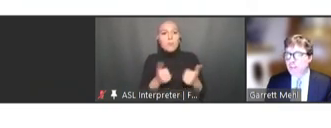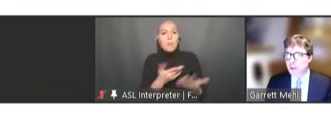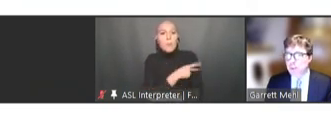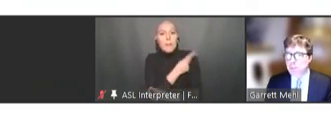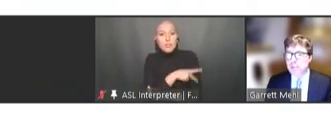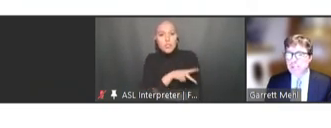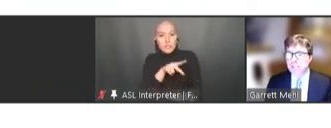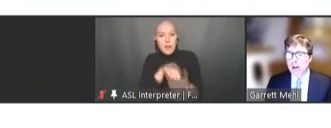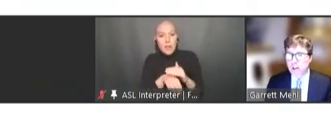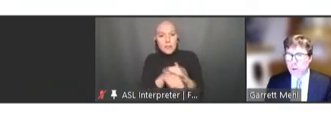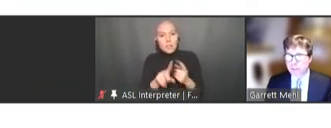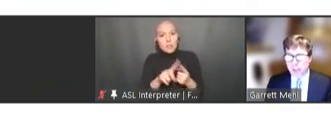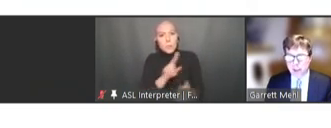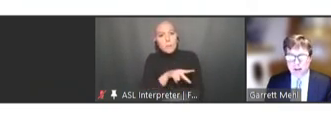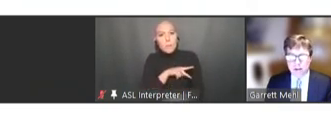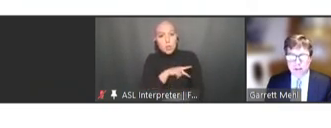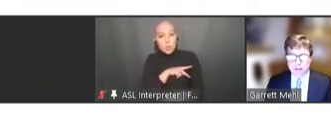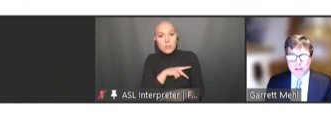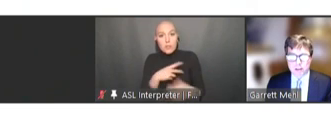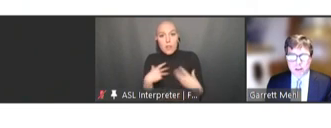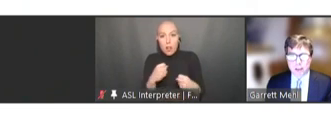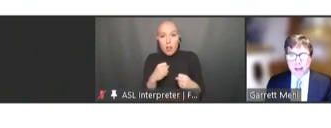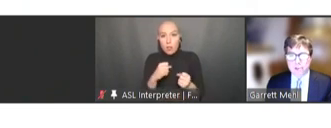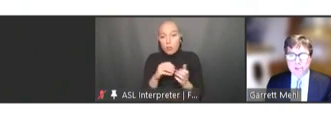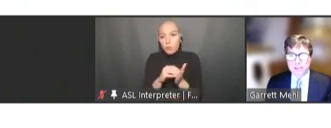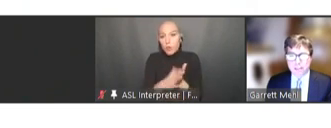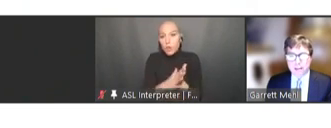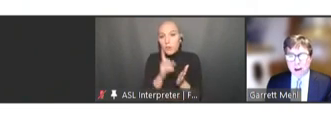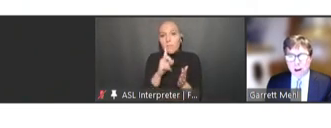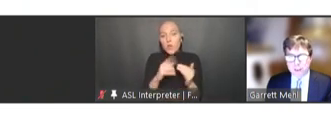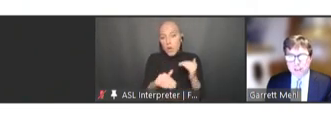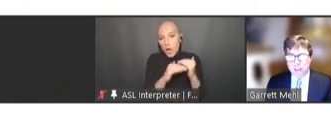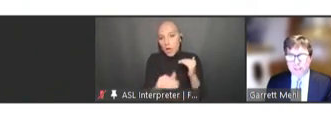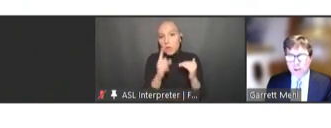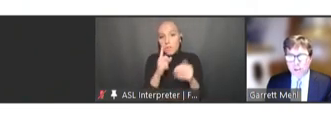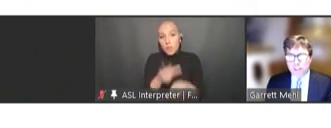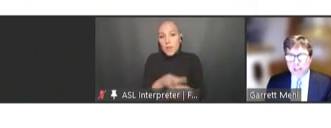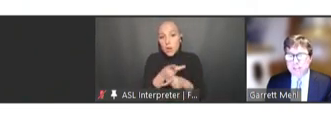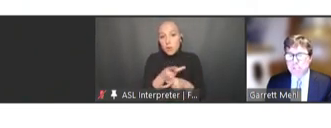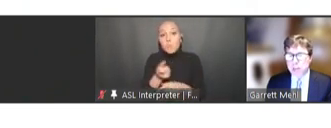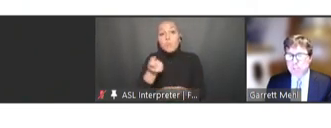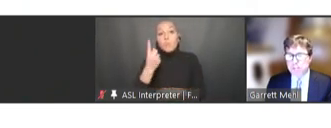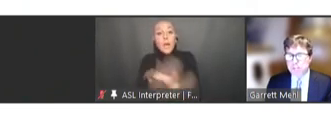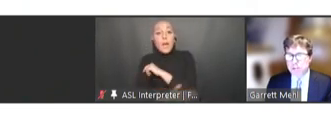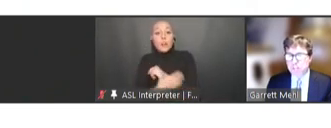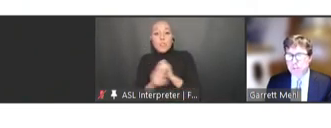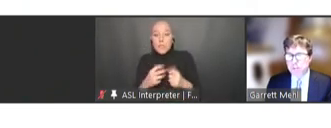purposes of continuity of care. Countries can then confidently evolve legacy paper systems